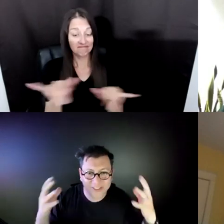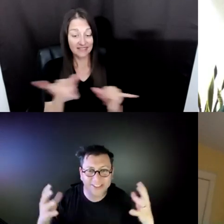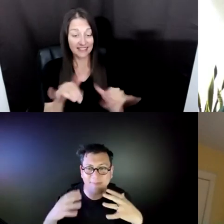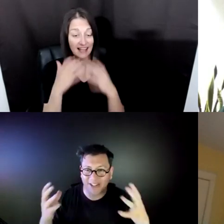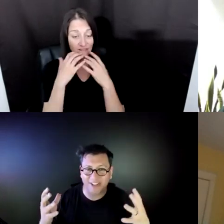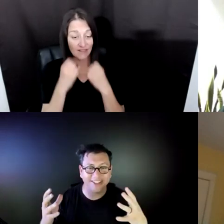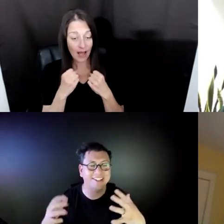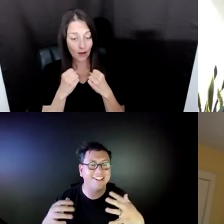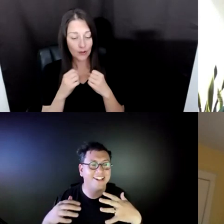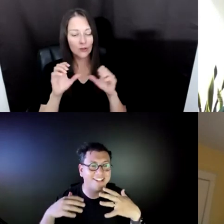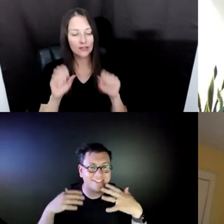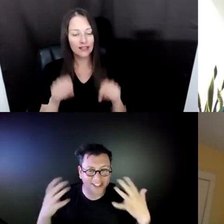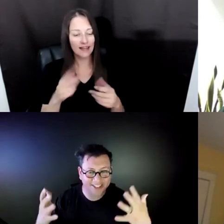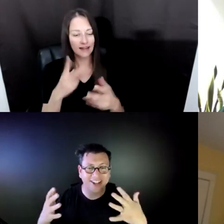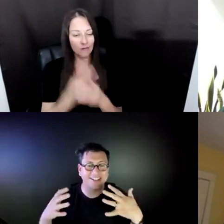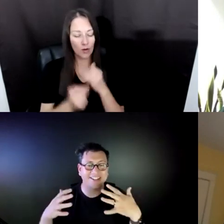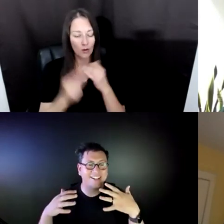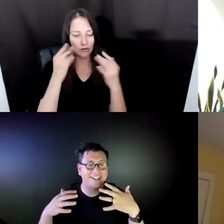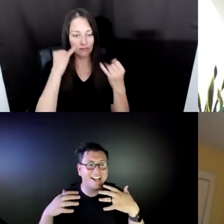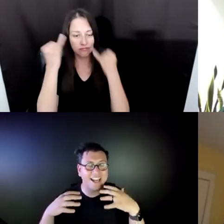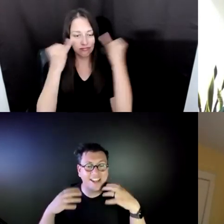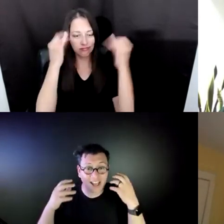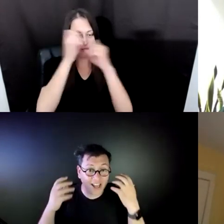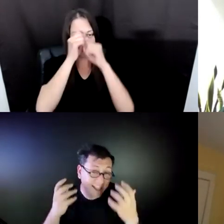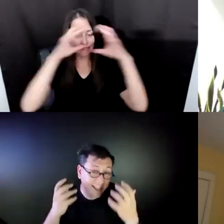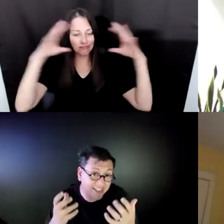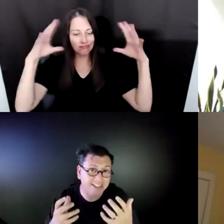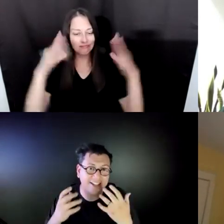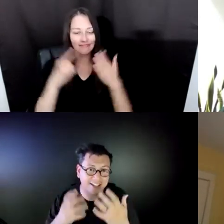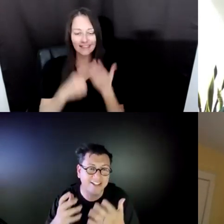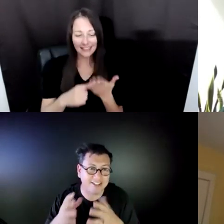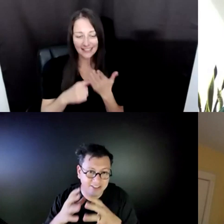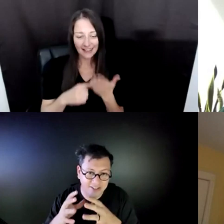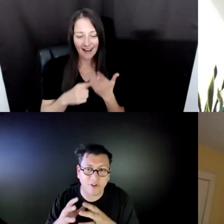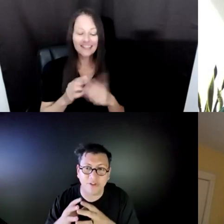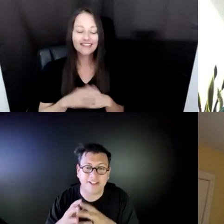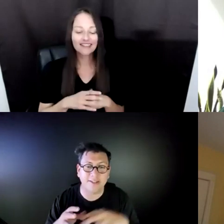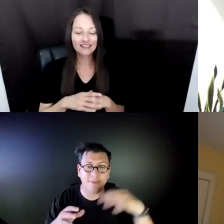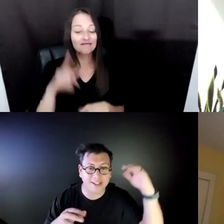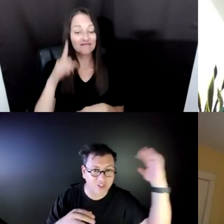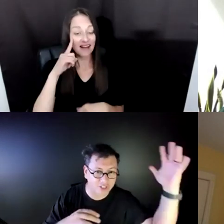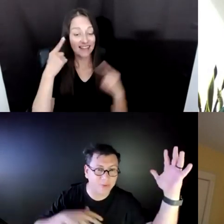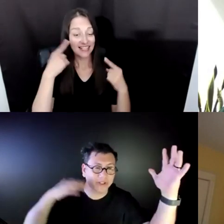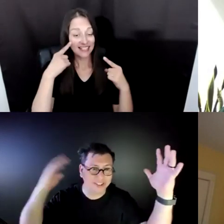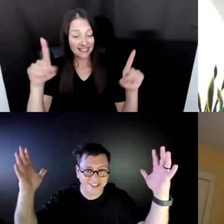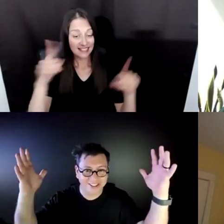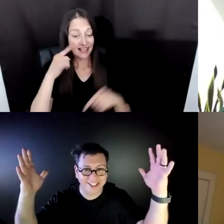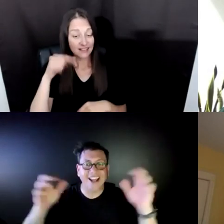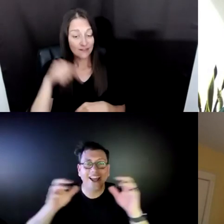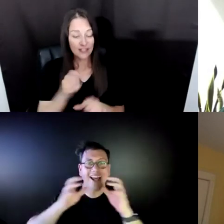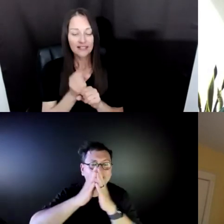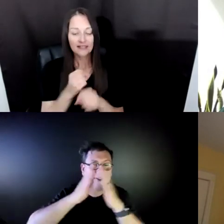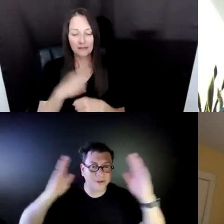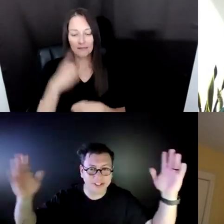IMAGINE AND DISCUSS AND I THINK SUCCESS IN THIS CONTEXT IS MAKING DREAMS REAL. AND IF THE PROCESS